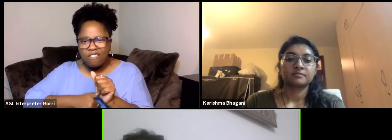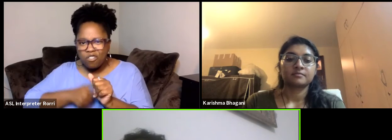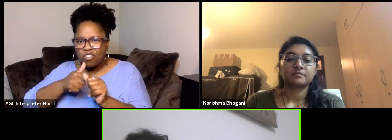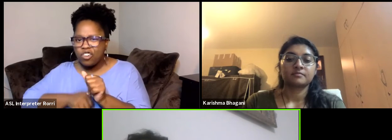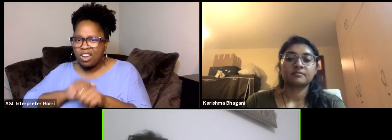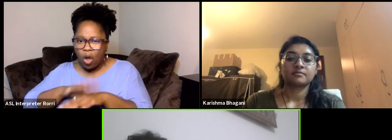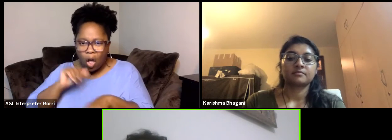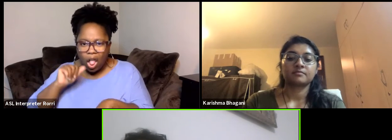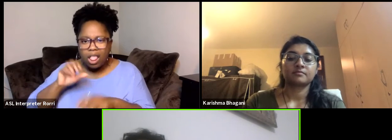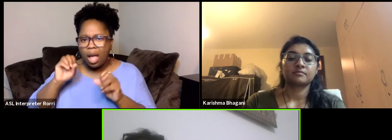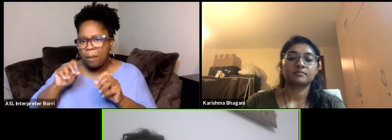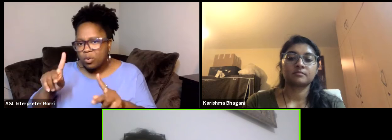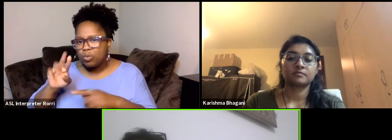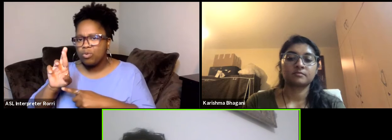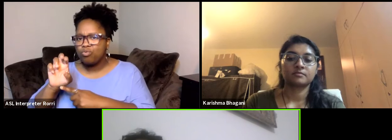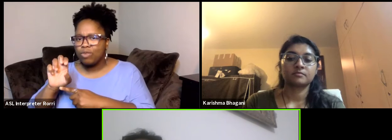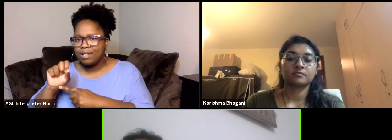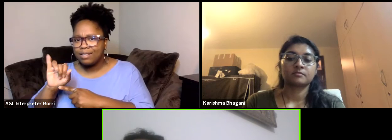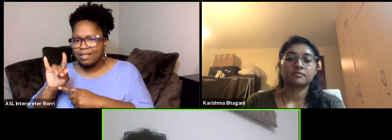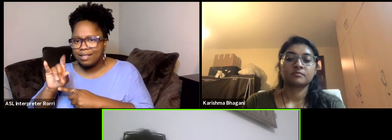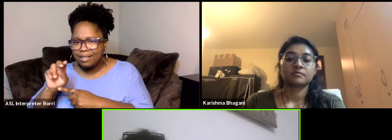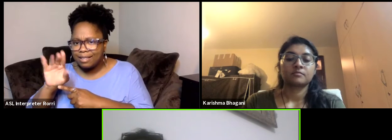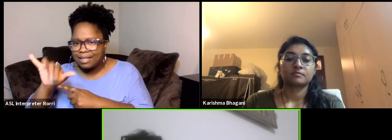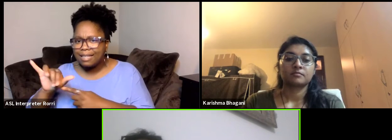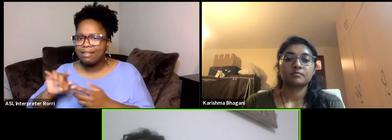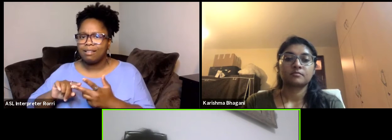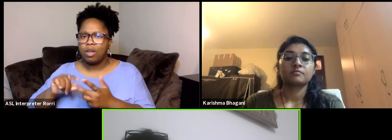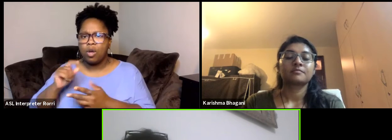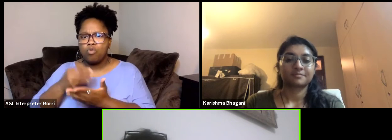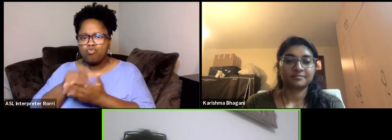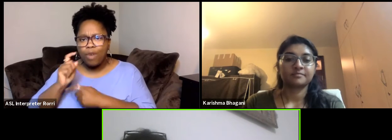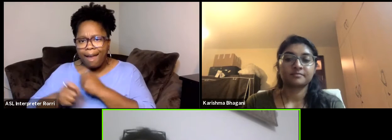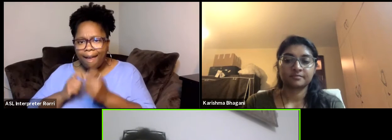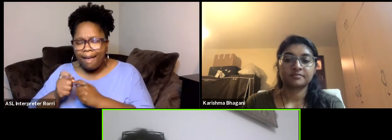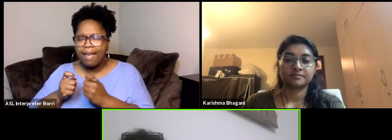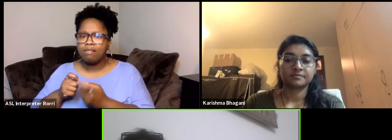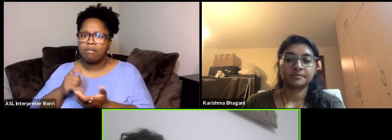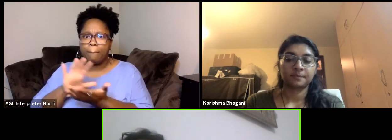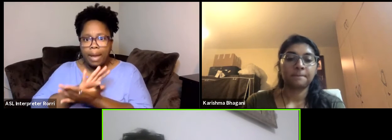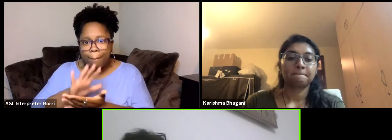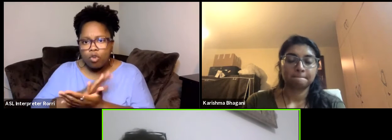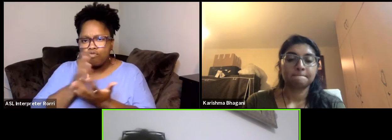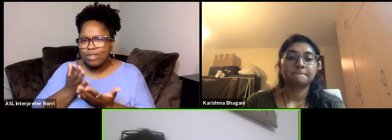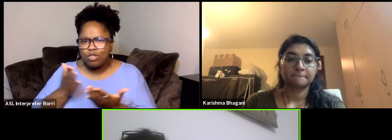residencies, grant paper, any resource on our websites. So Culture Funding Watch